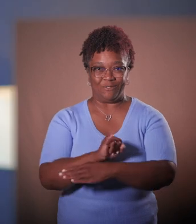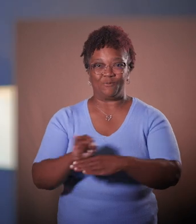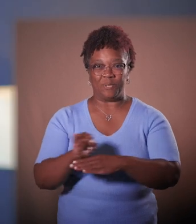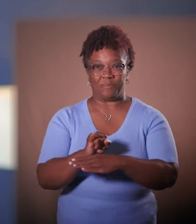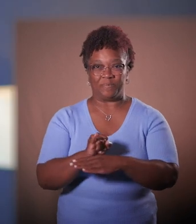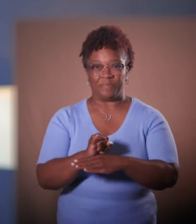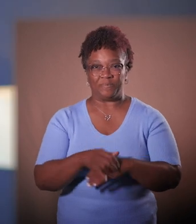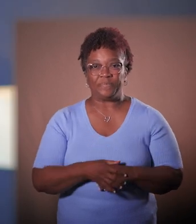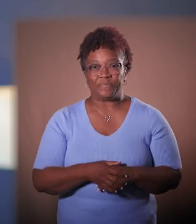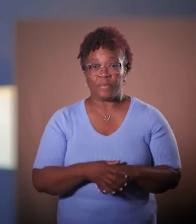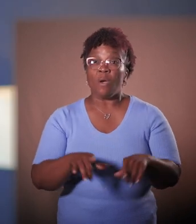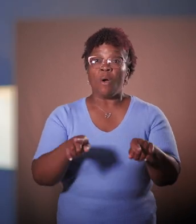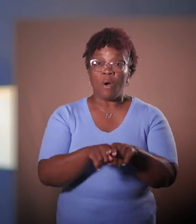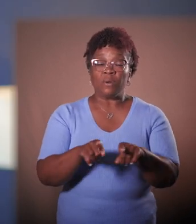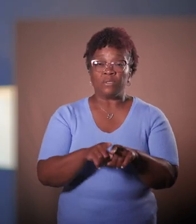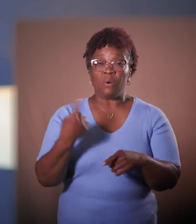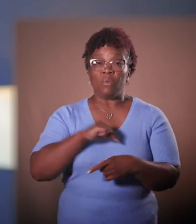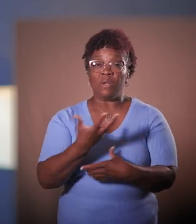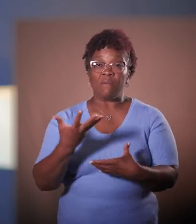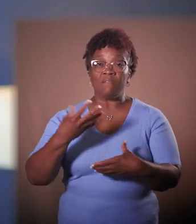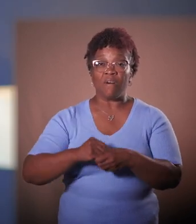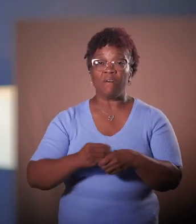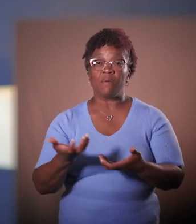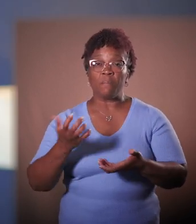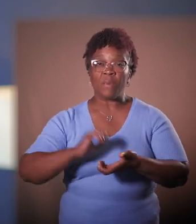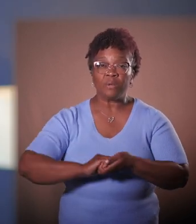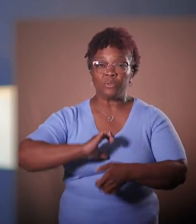Hand-in-hand with that effort, we have joined a partnership to establish